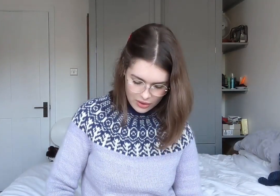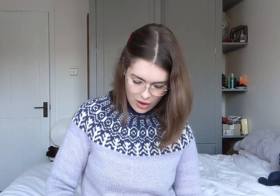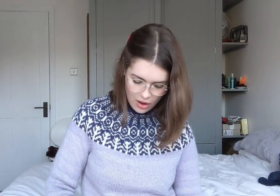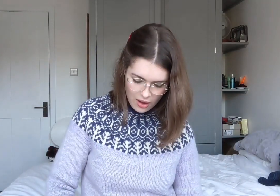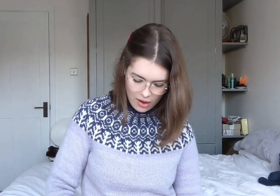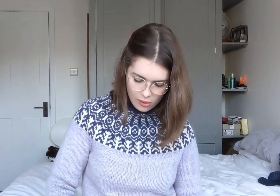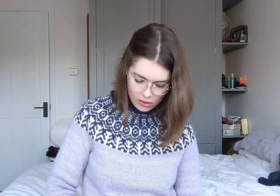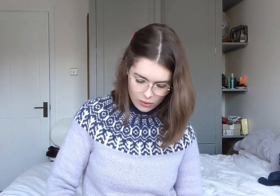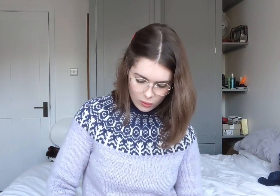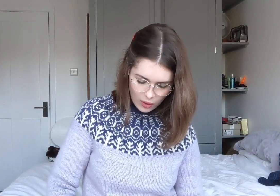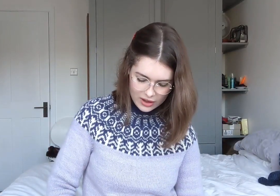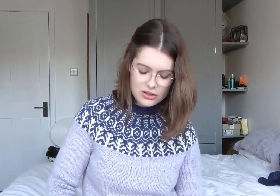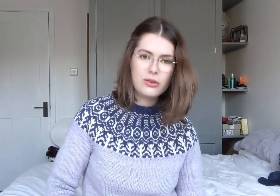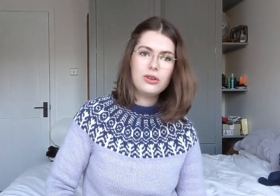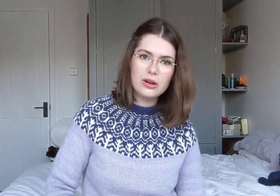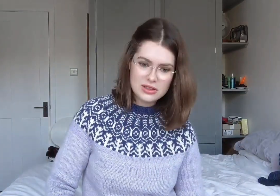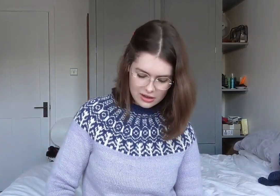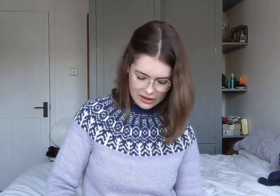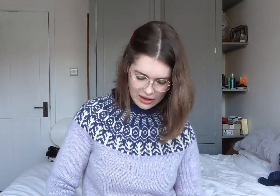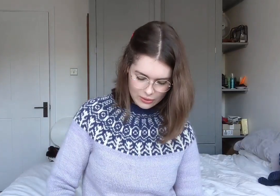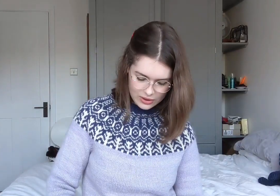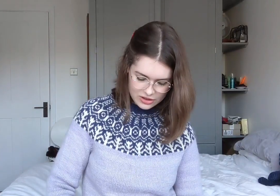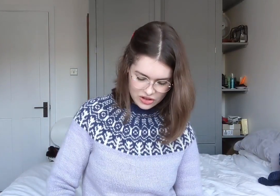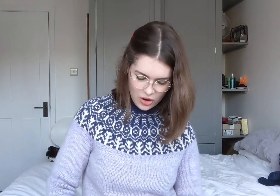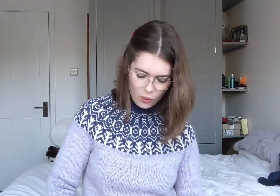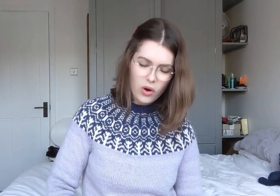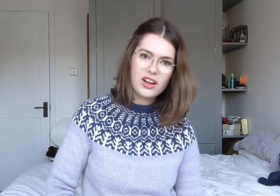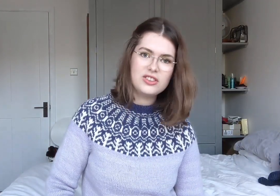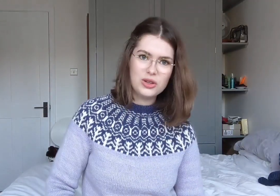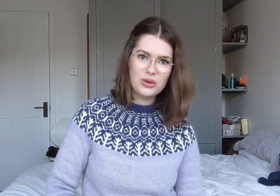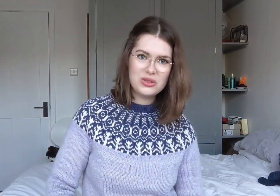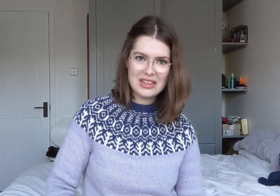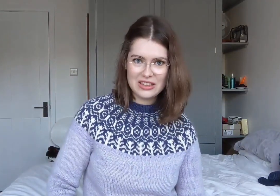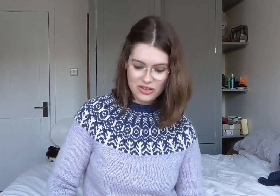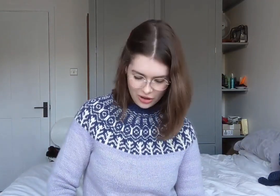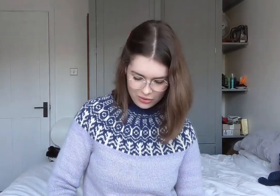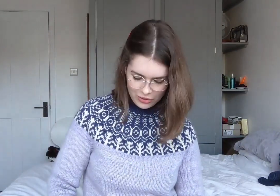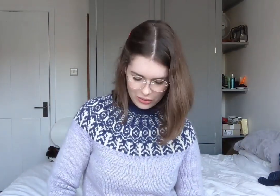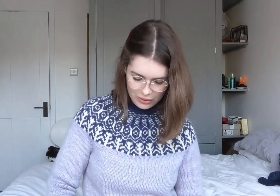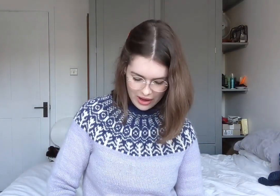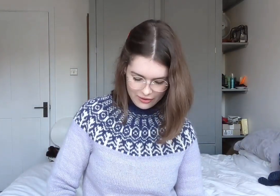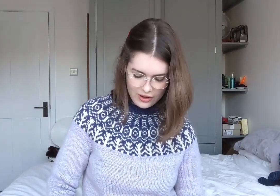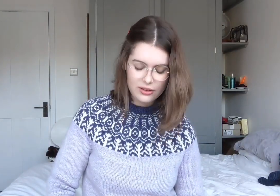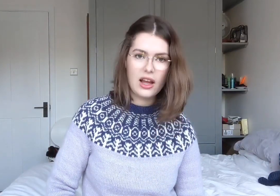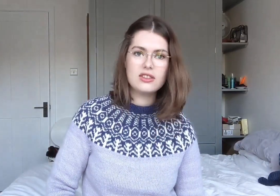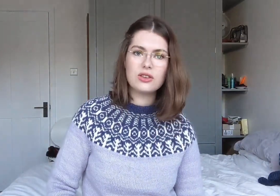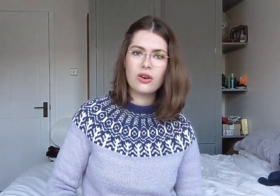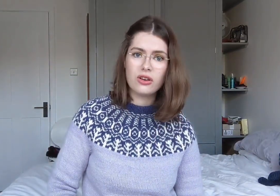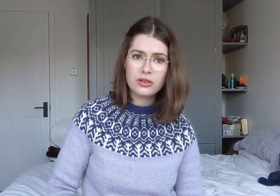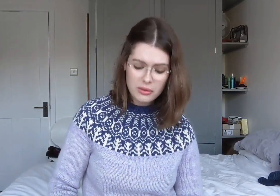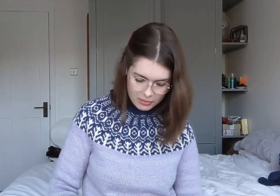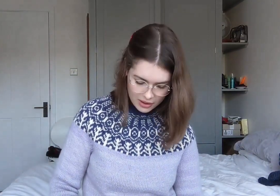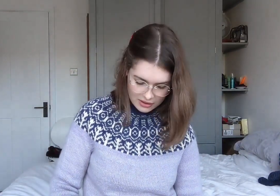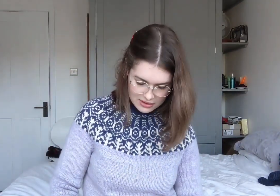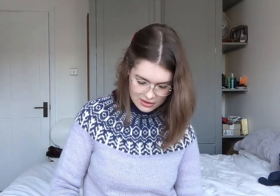Why don't you know sign language? Why do/ don't you have hearing aids or cochlear implants?